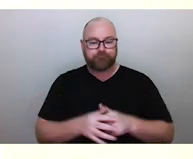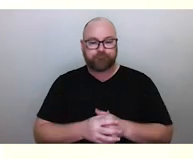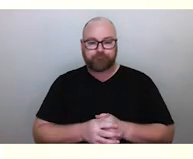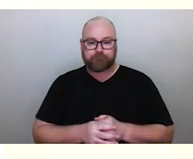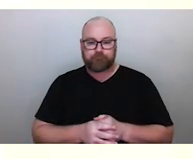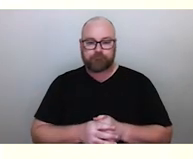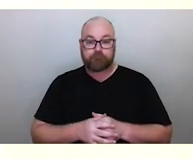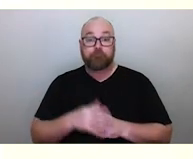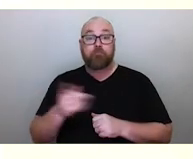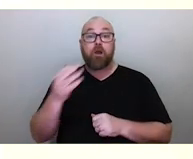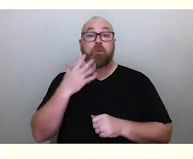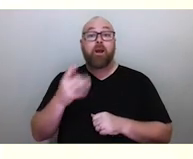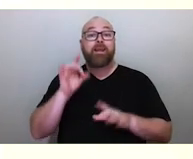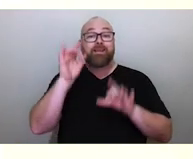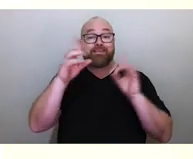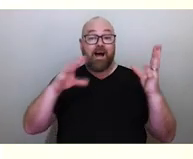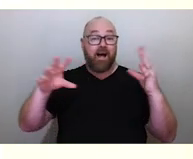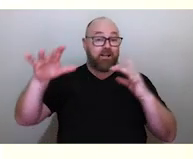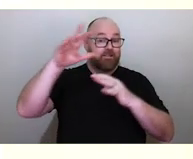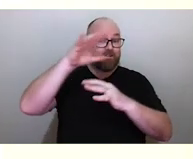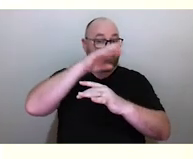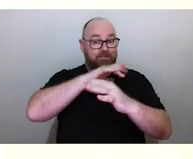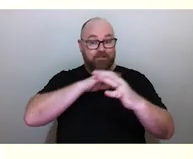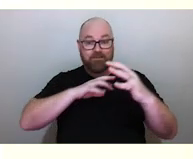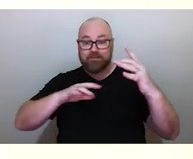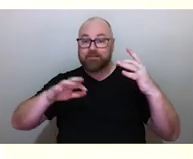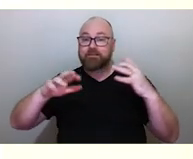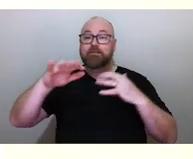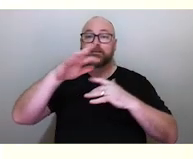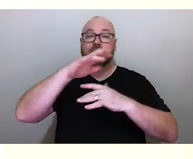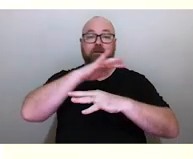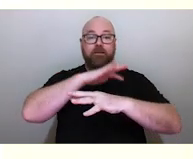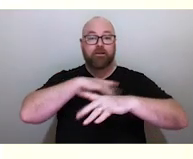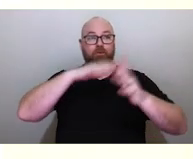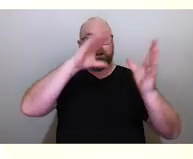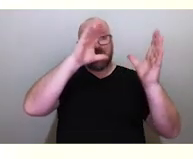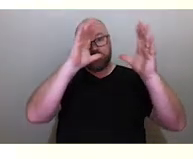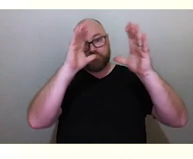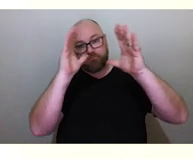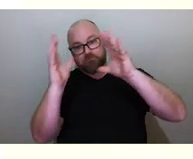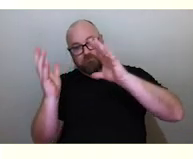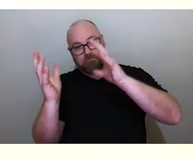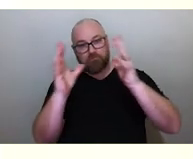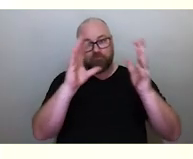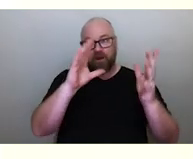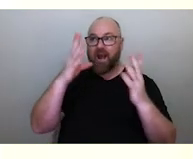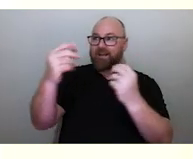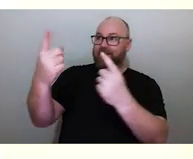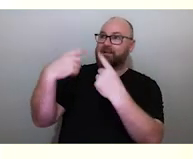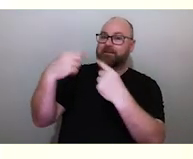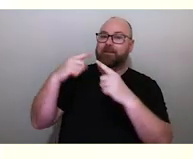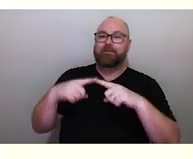But as these stars rise and set throughout the year, they tell you different things. Now Tagai's left hand,